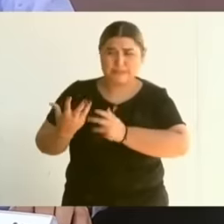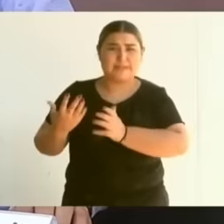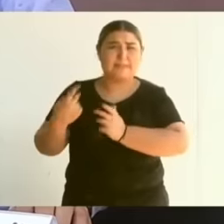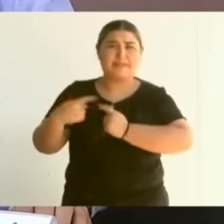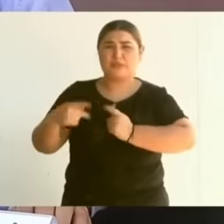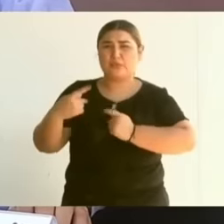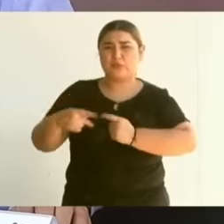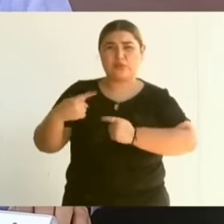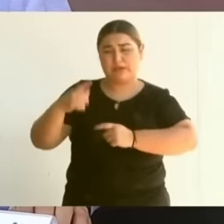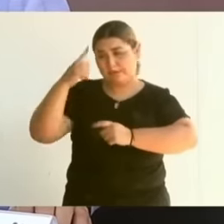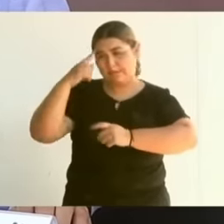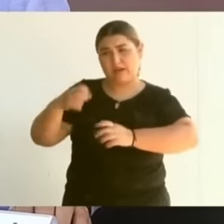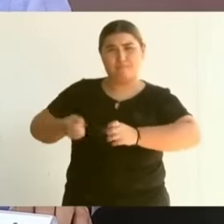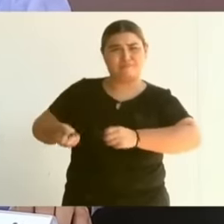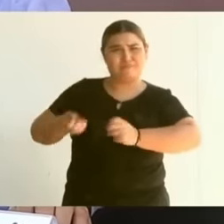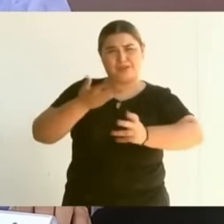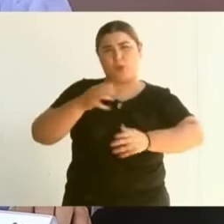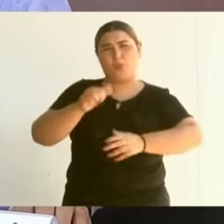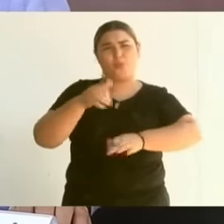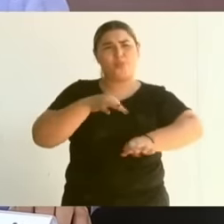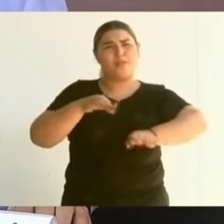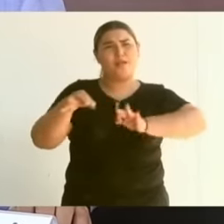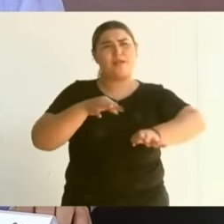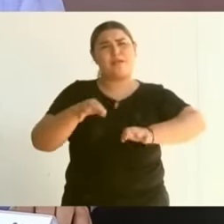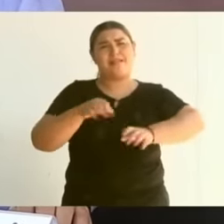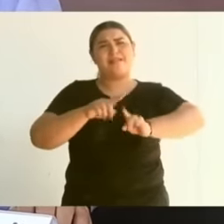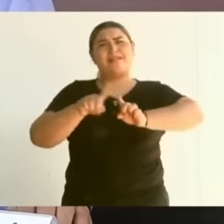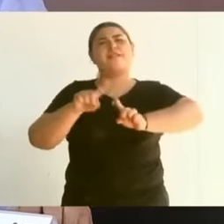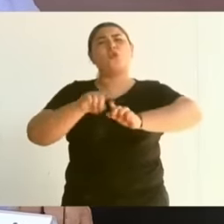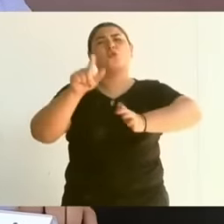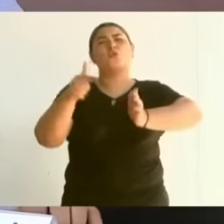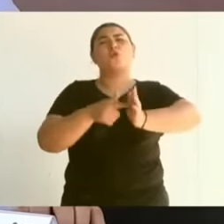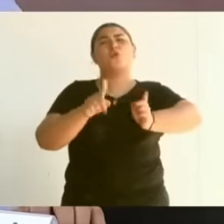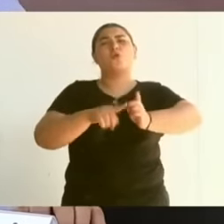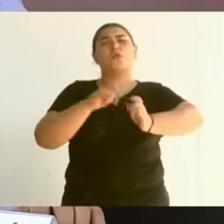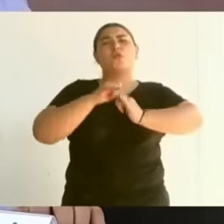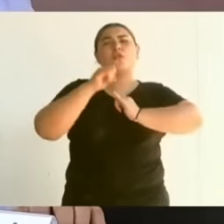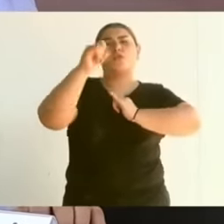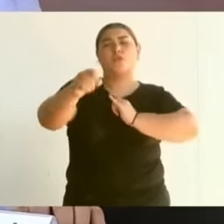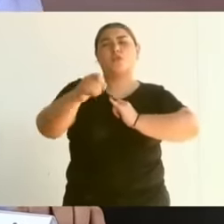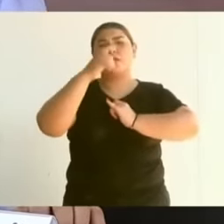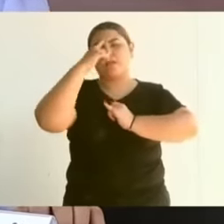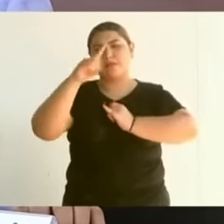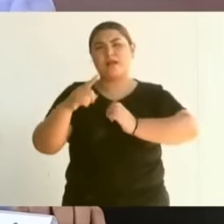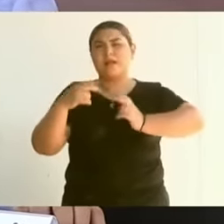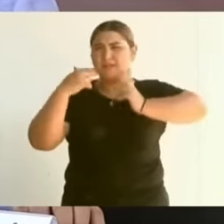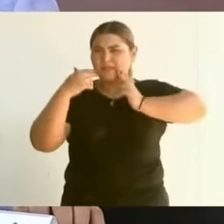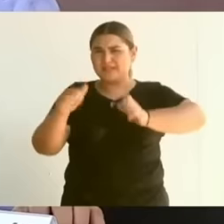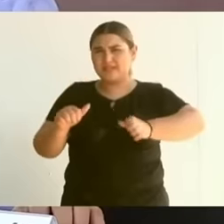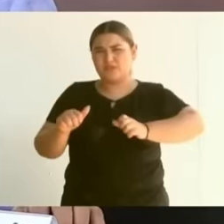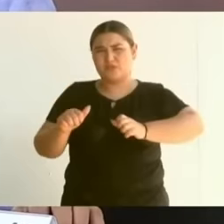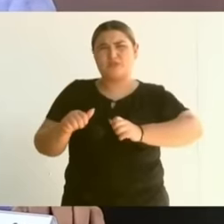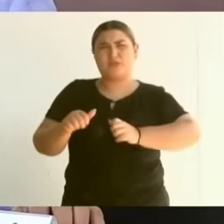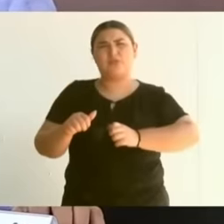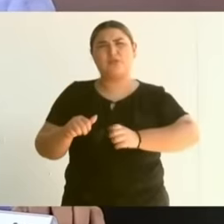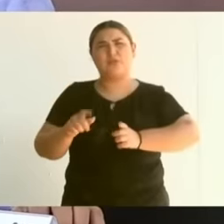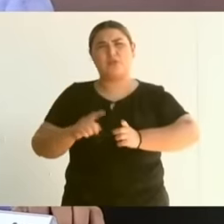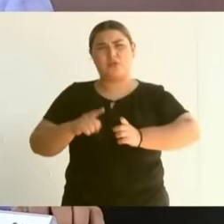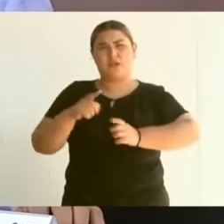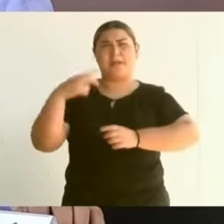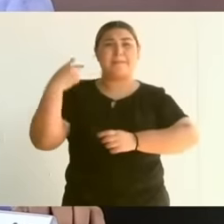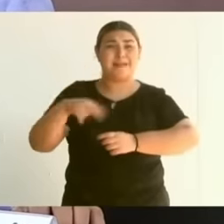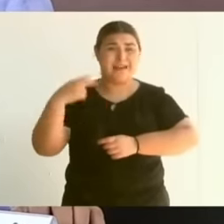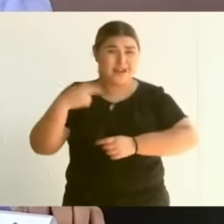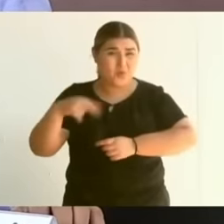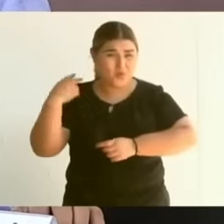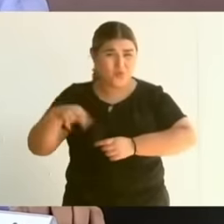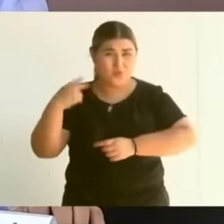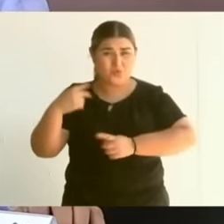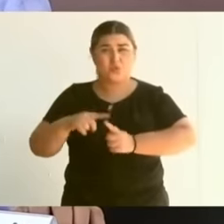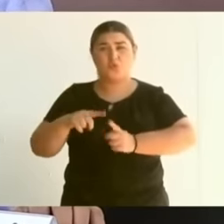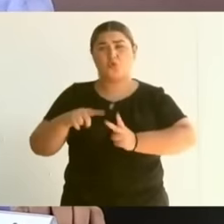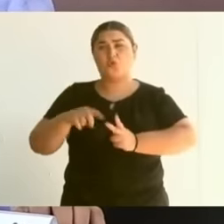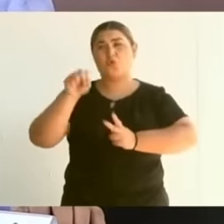to work as slaves in the Yena sugarcane plantations of Veracruz in the southeast of